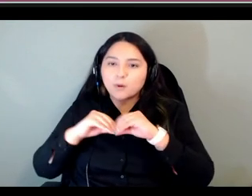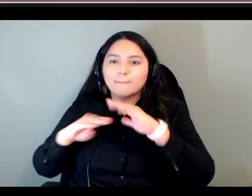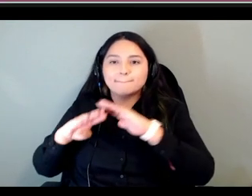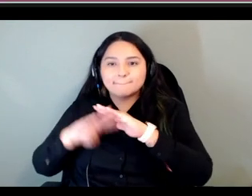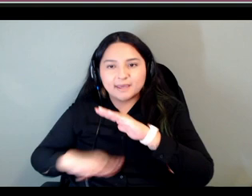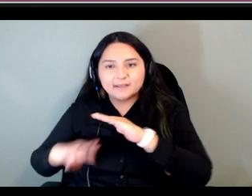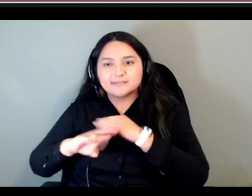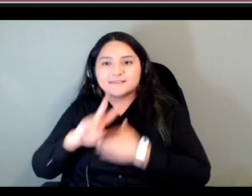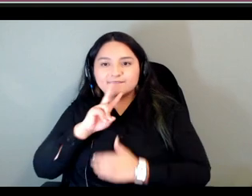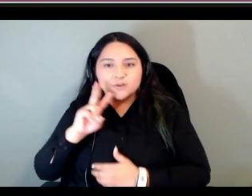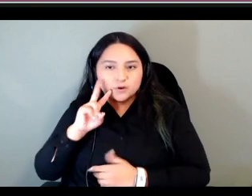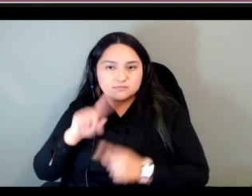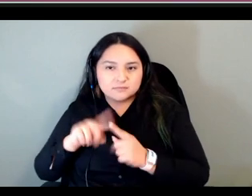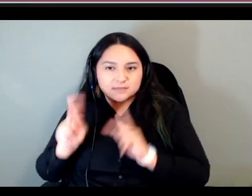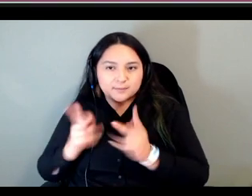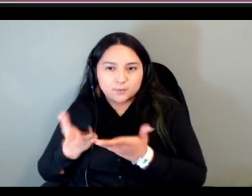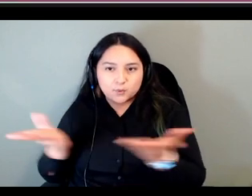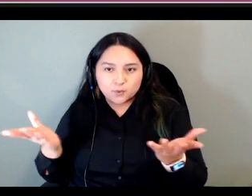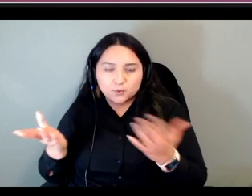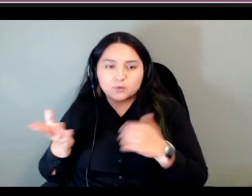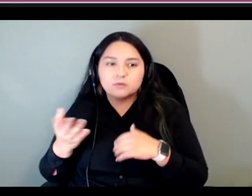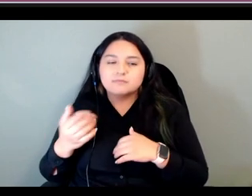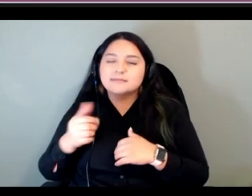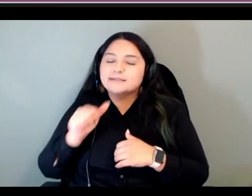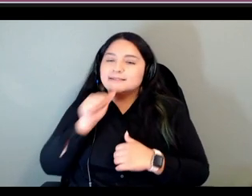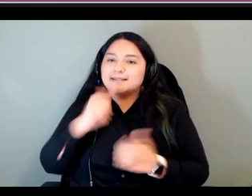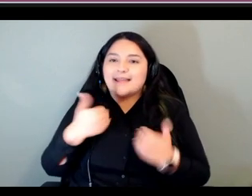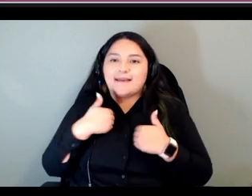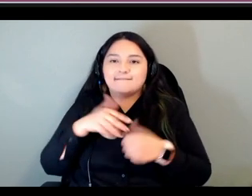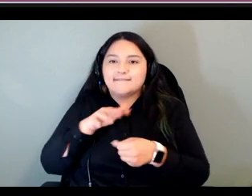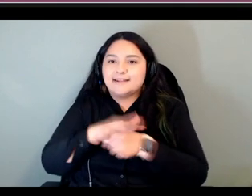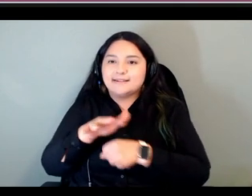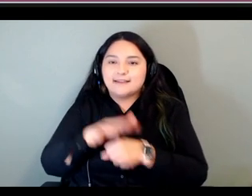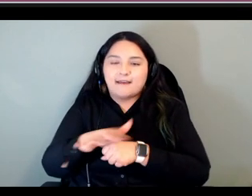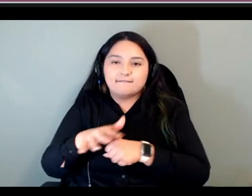to people and we just didn't have enough room in the course itself there's some constraints